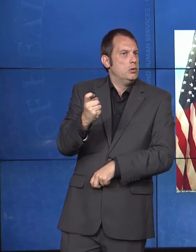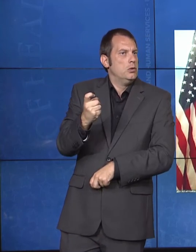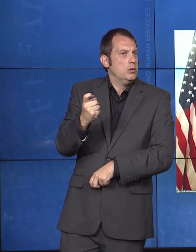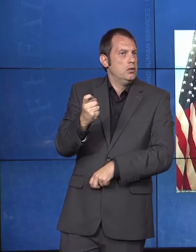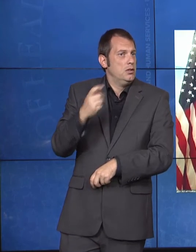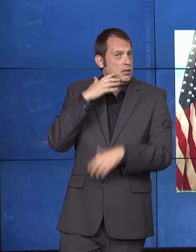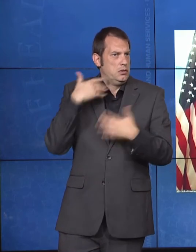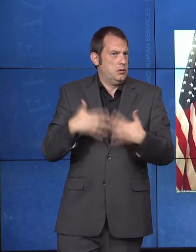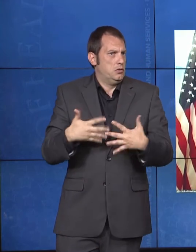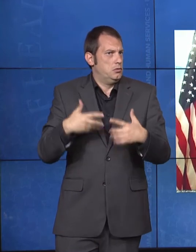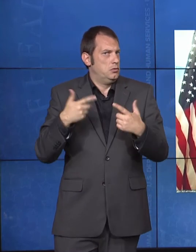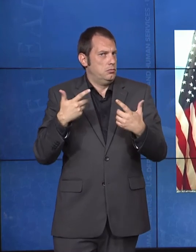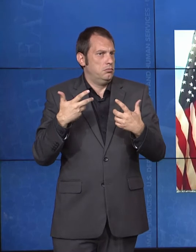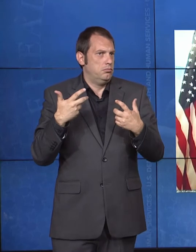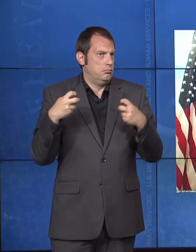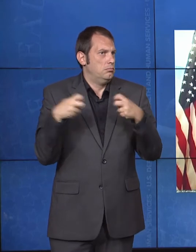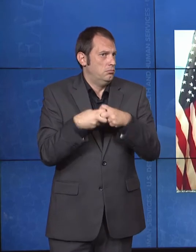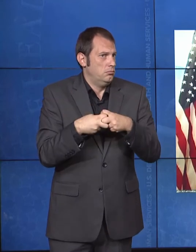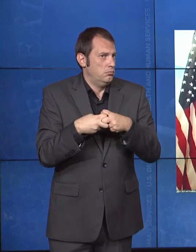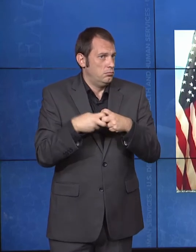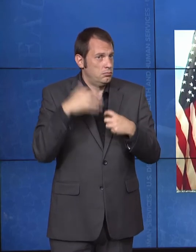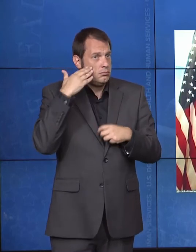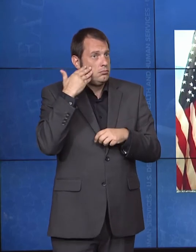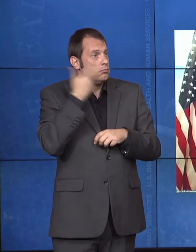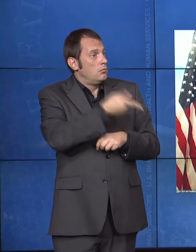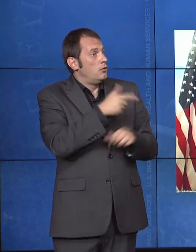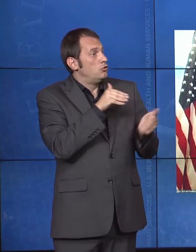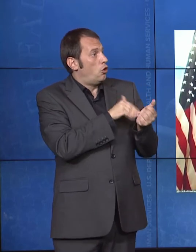or in areas without accessible public transport.